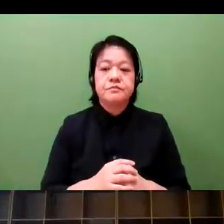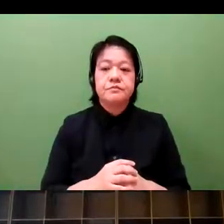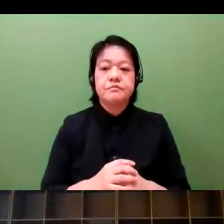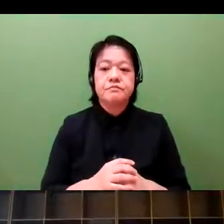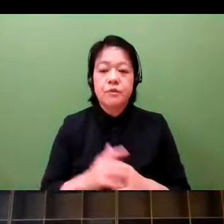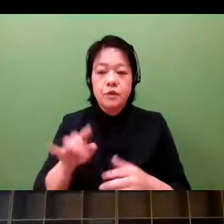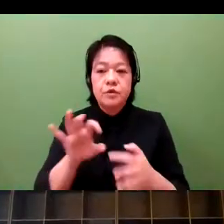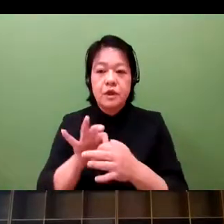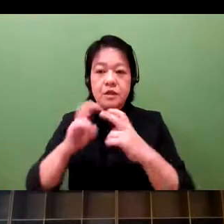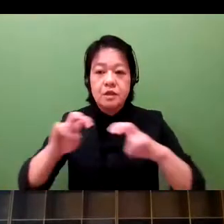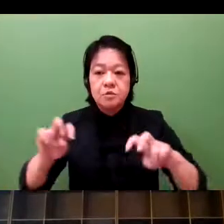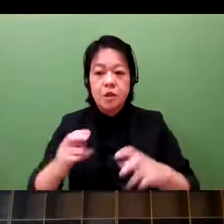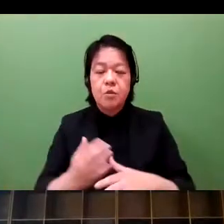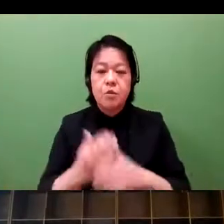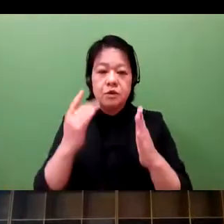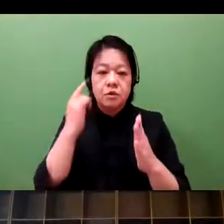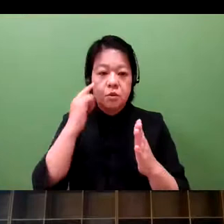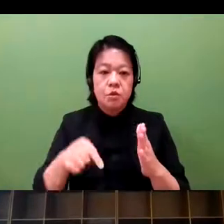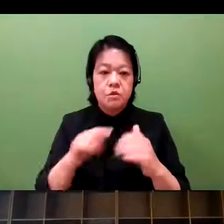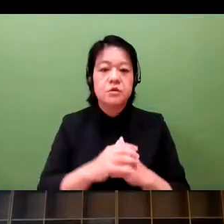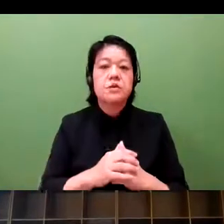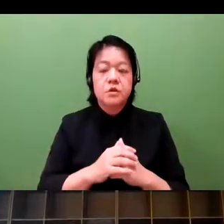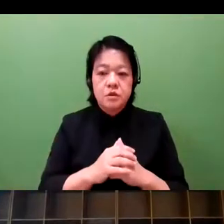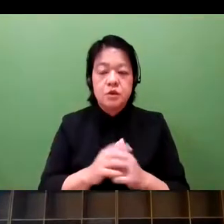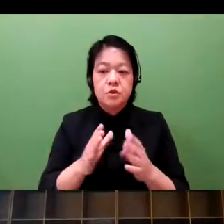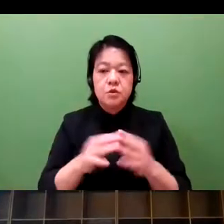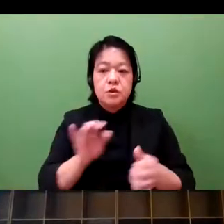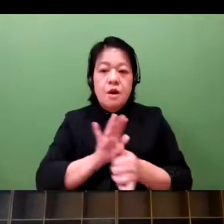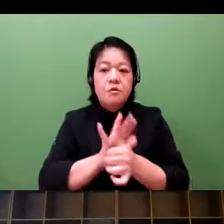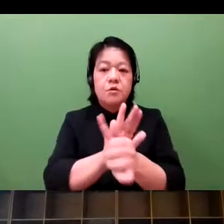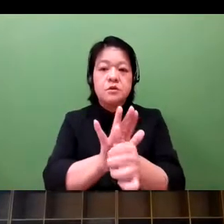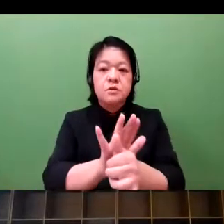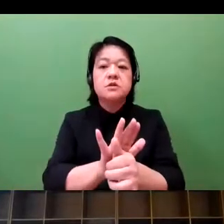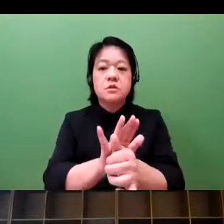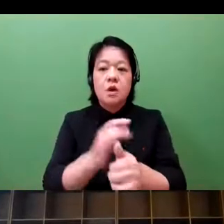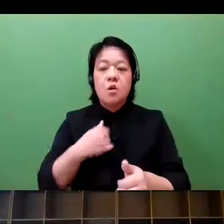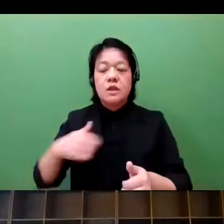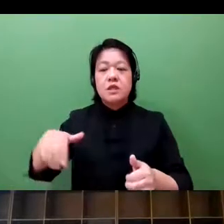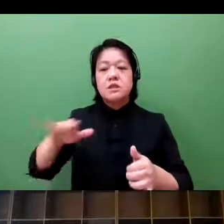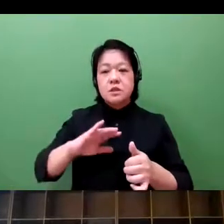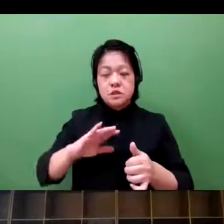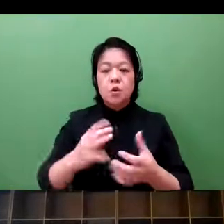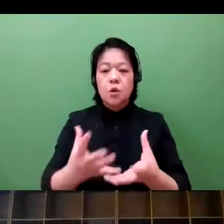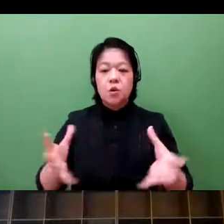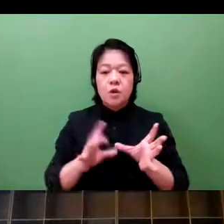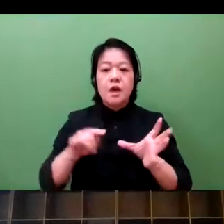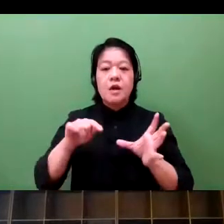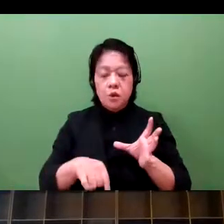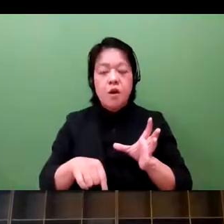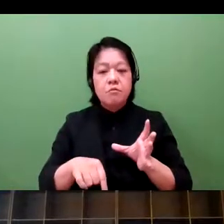will be new inventions which this was promoted by the national government.